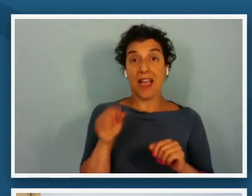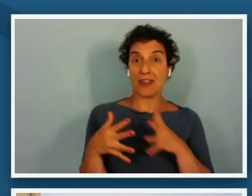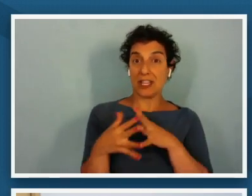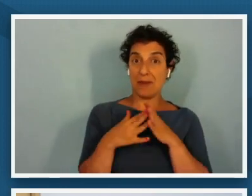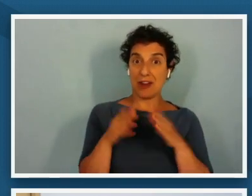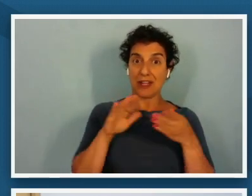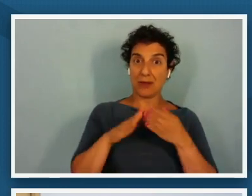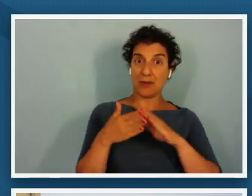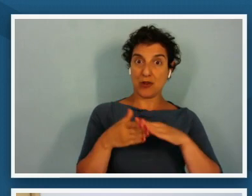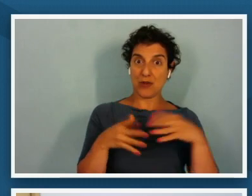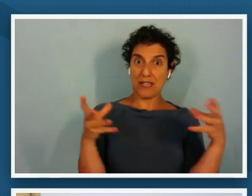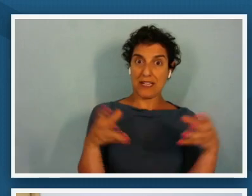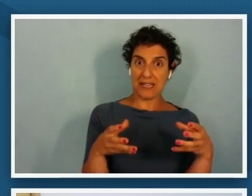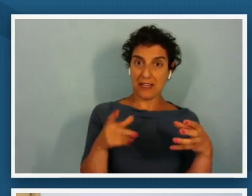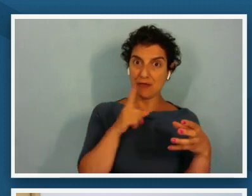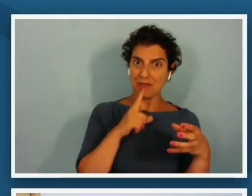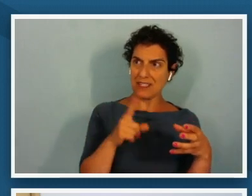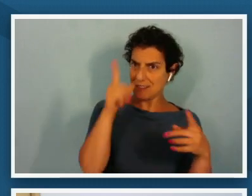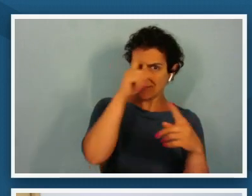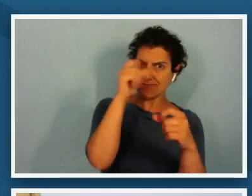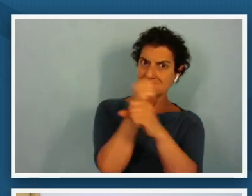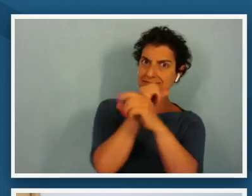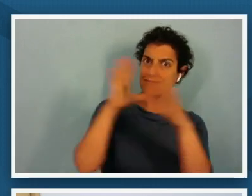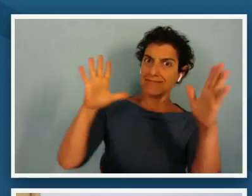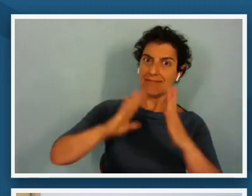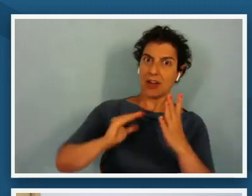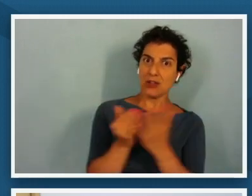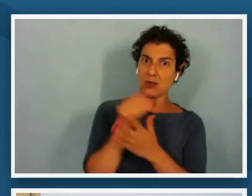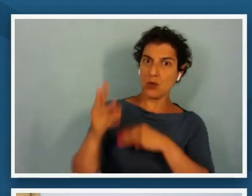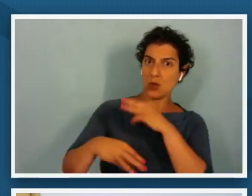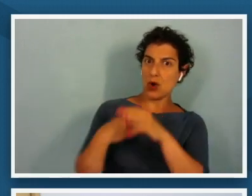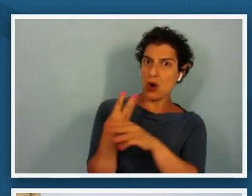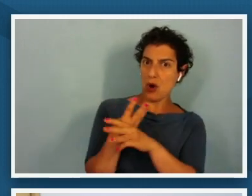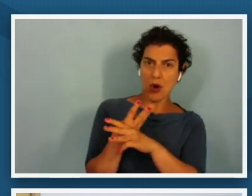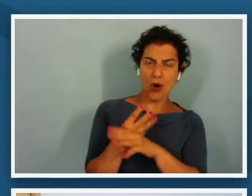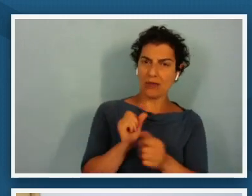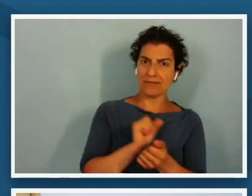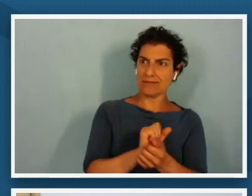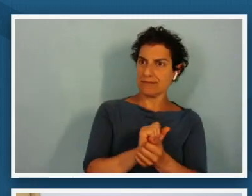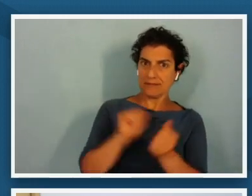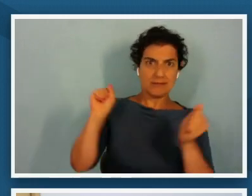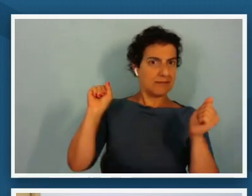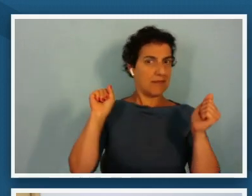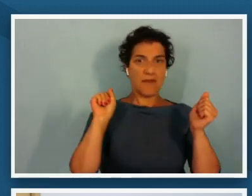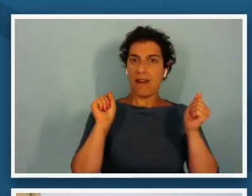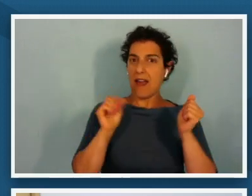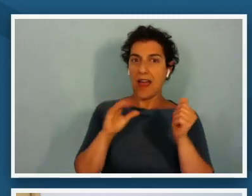to dream a world anew a world without